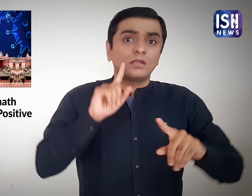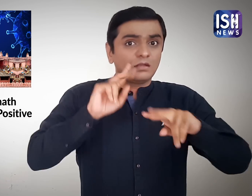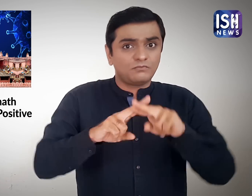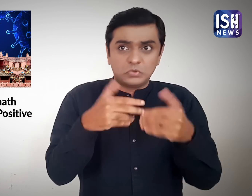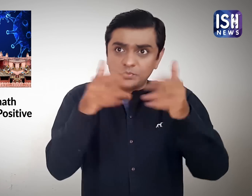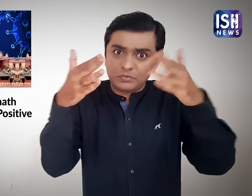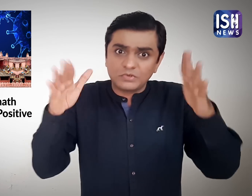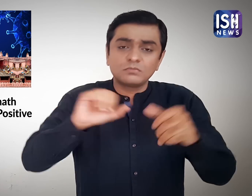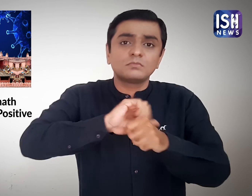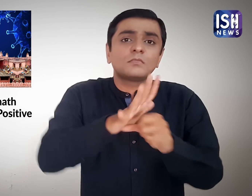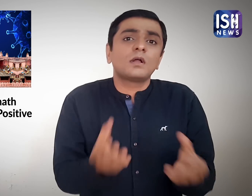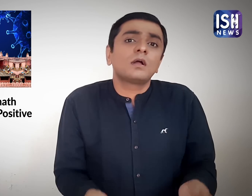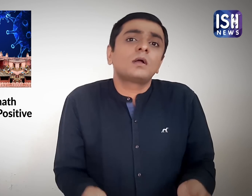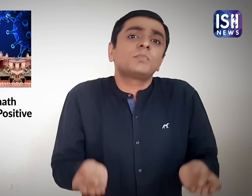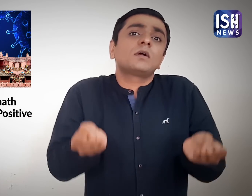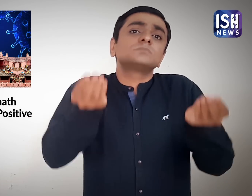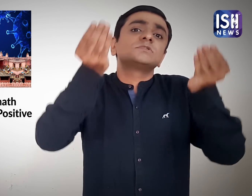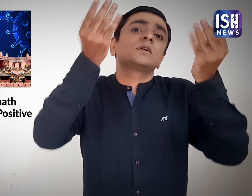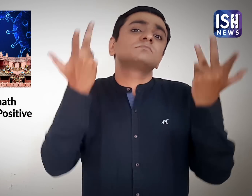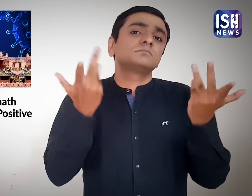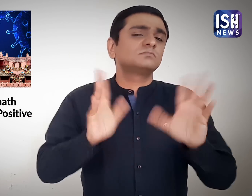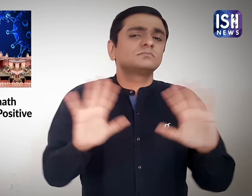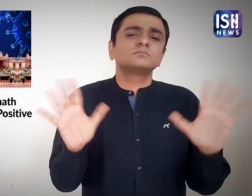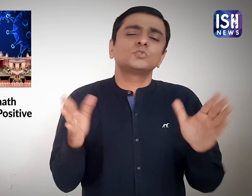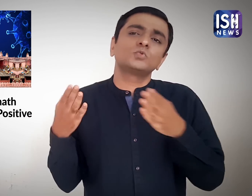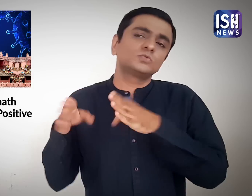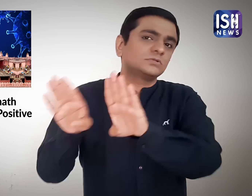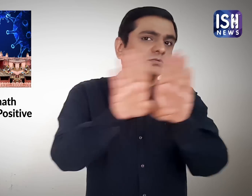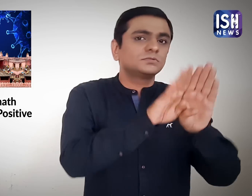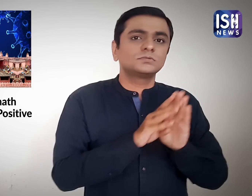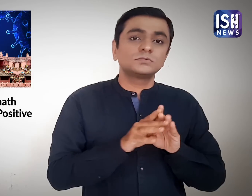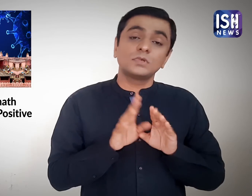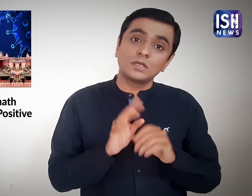If temples reopen, it could lead to rise in infections.